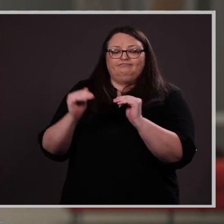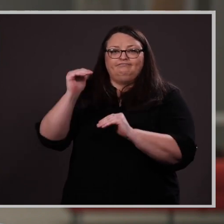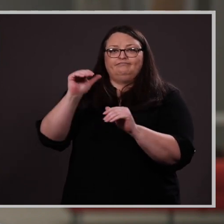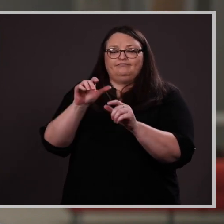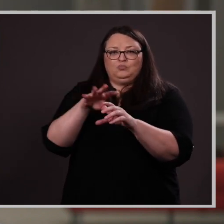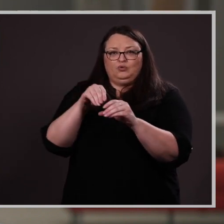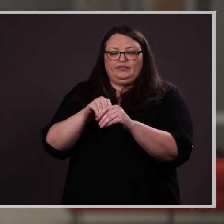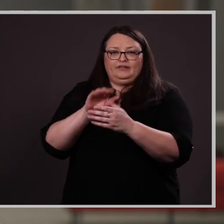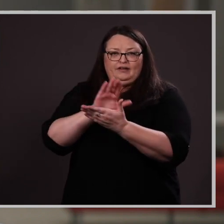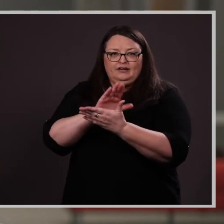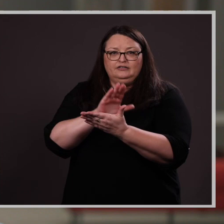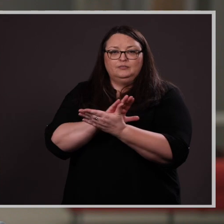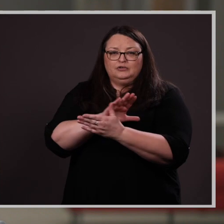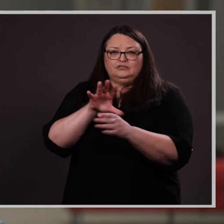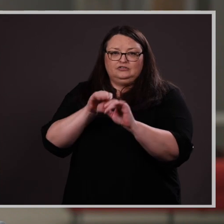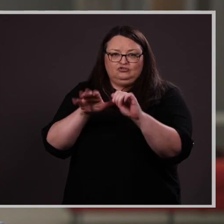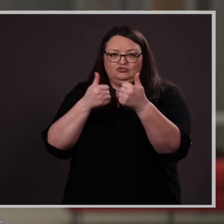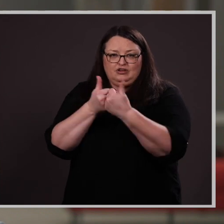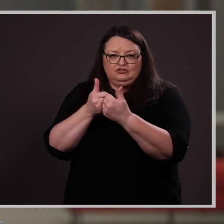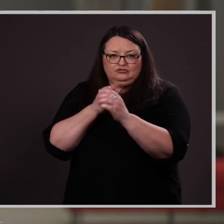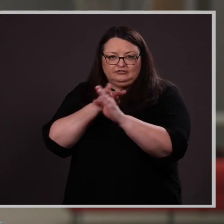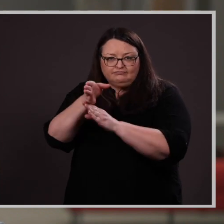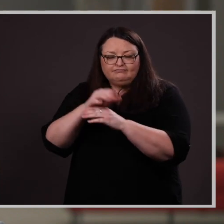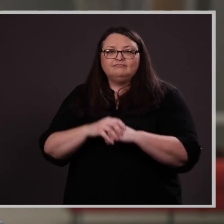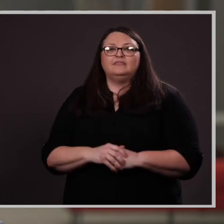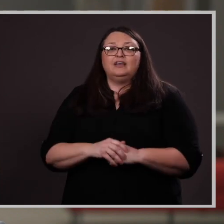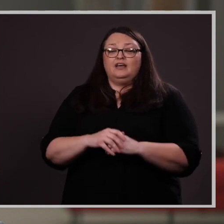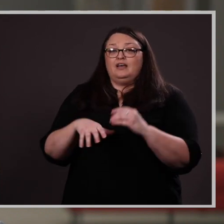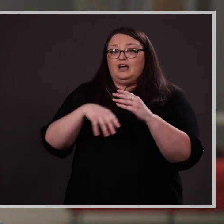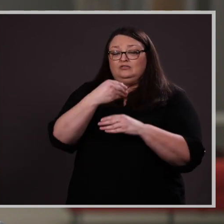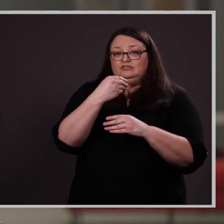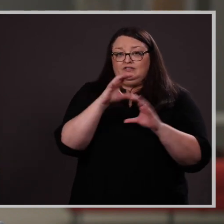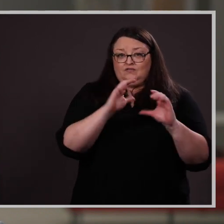disciplines. Outside of classes, she has served the college